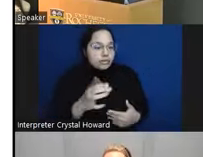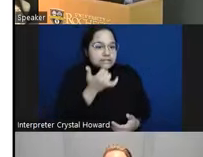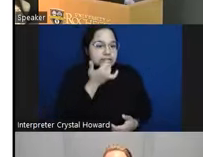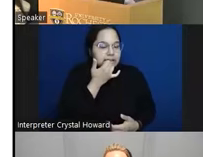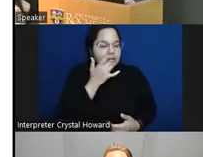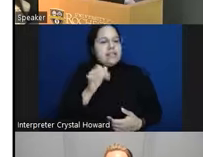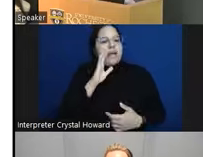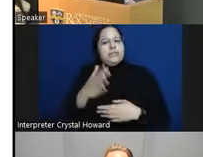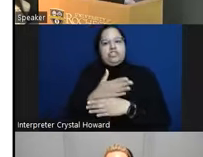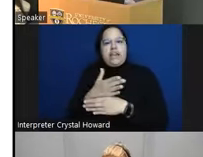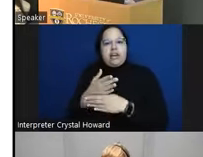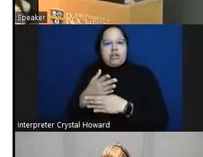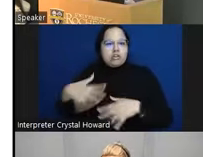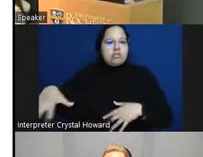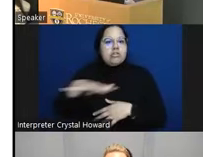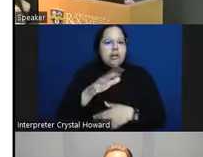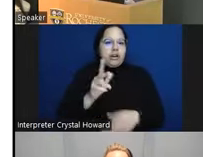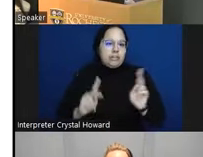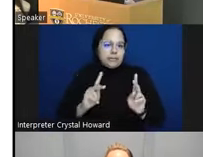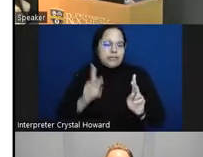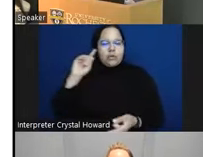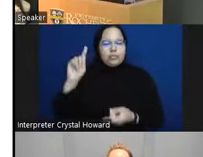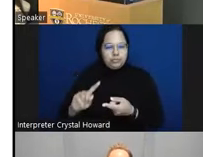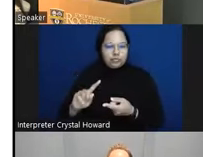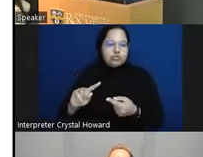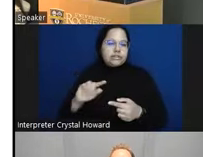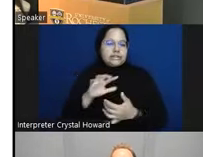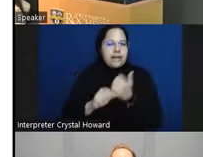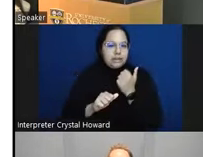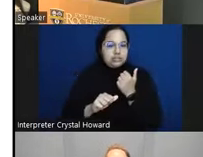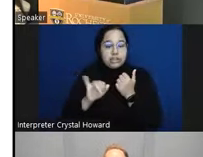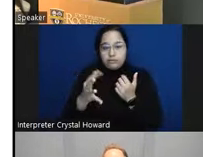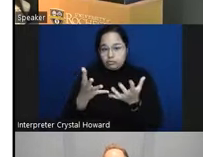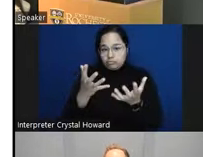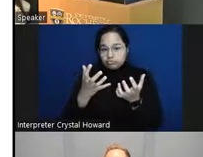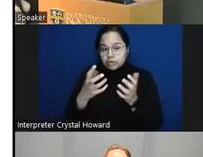inevitable mistakes that we do make if you want read more uh I encourage you to read the paper I